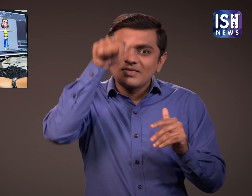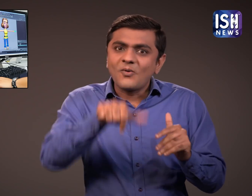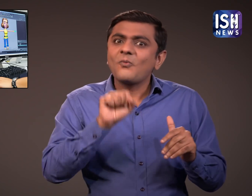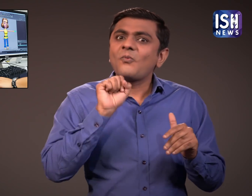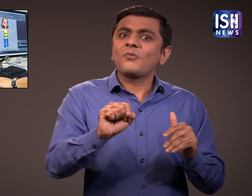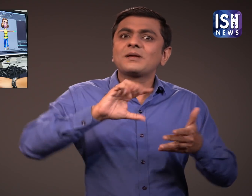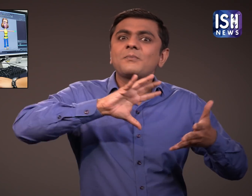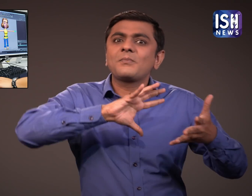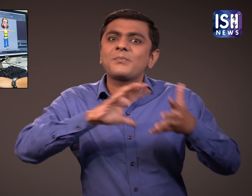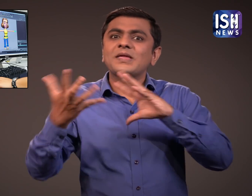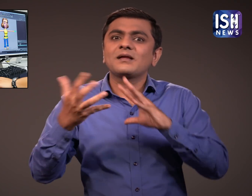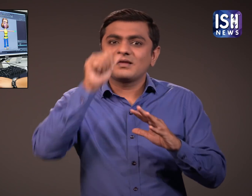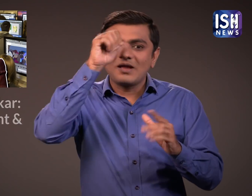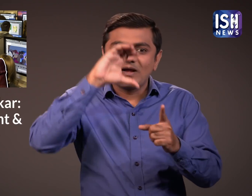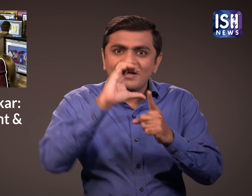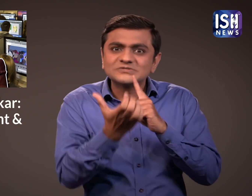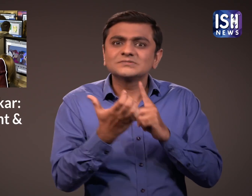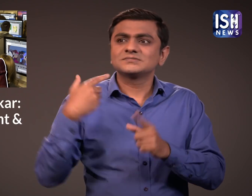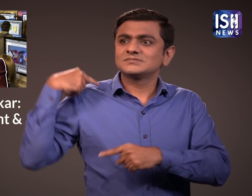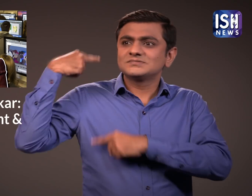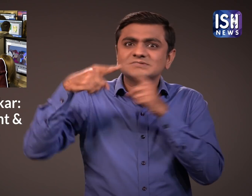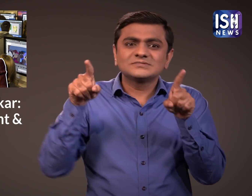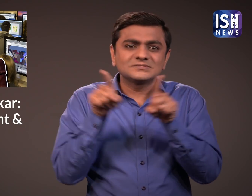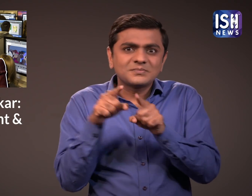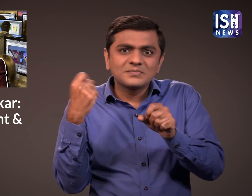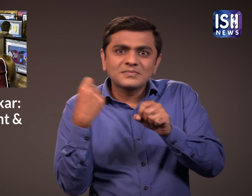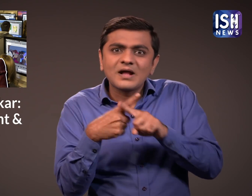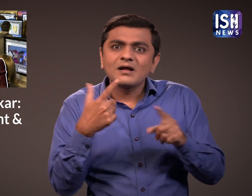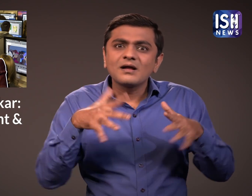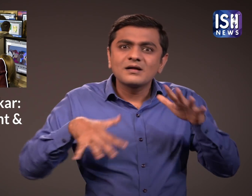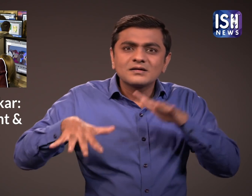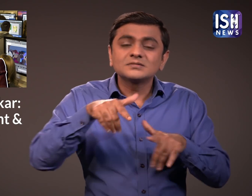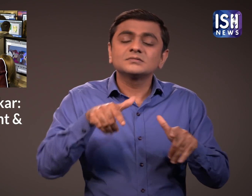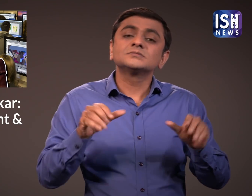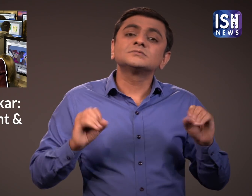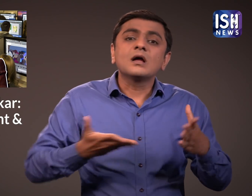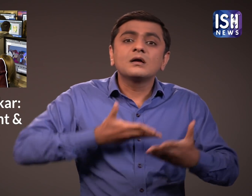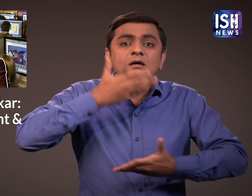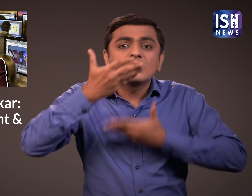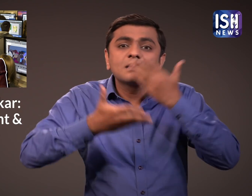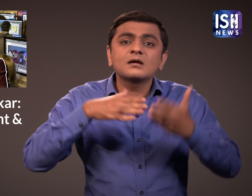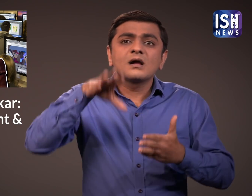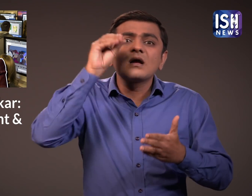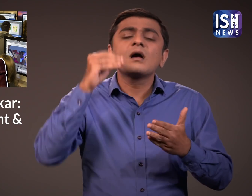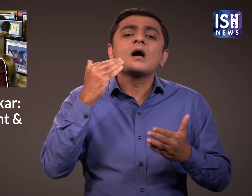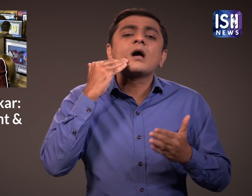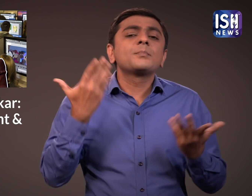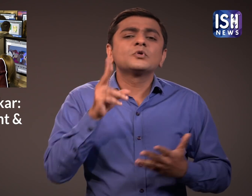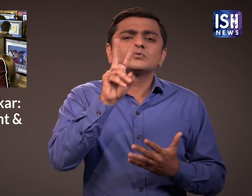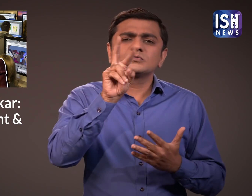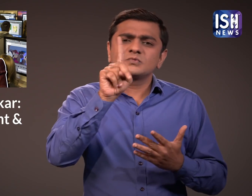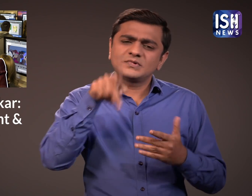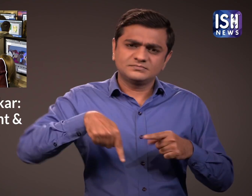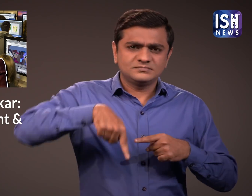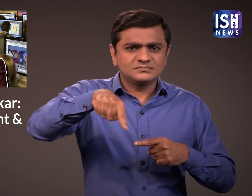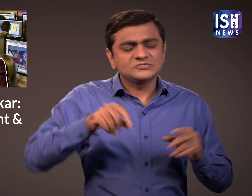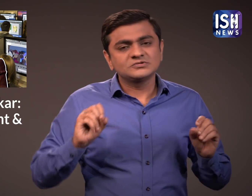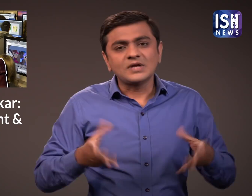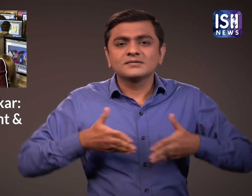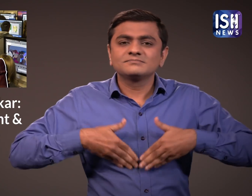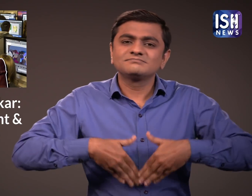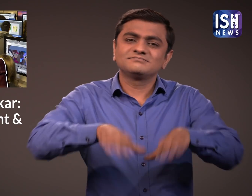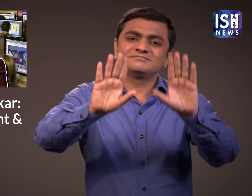so that new games are developed that promote Indian cultural ethos. This will start from 2021 itself.”